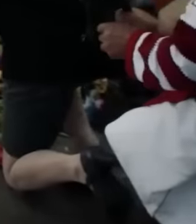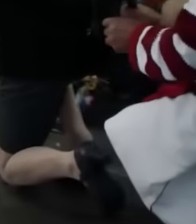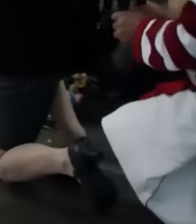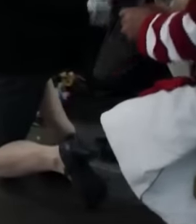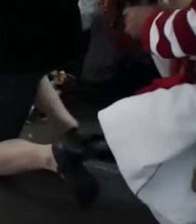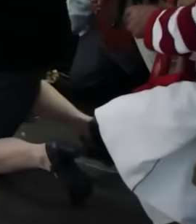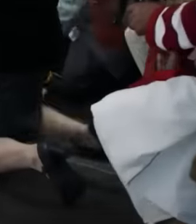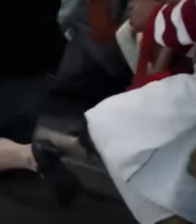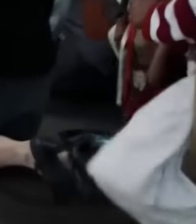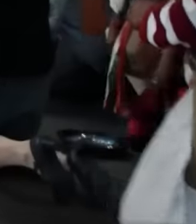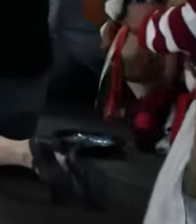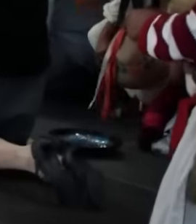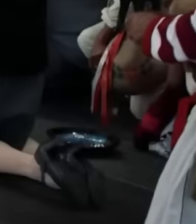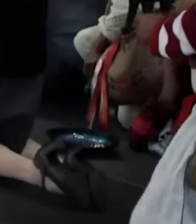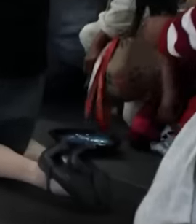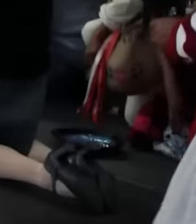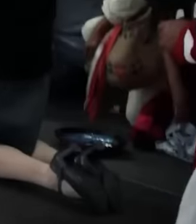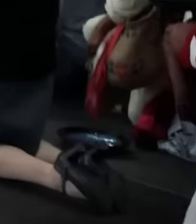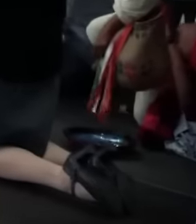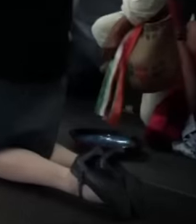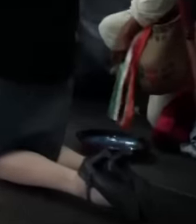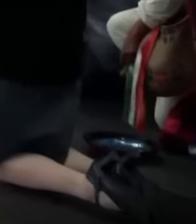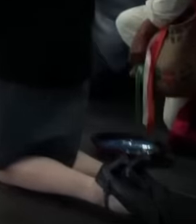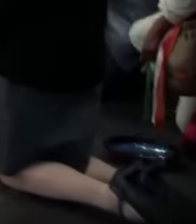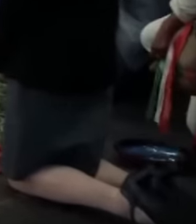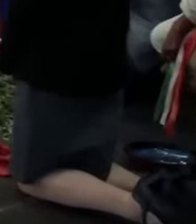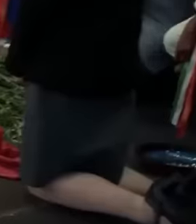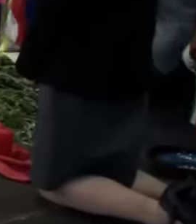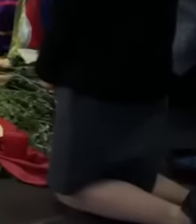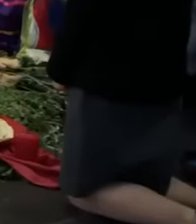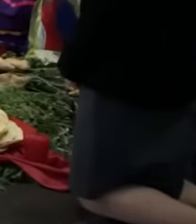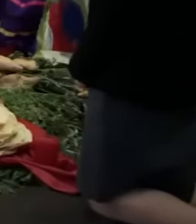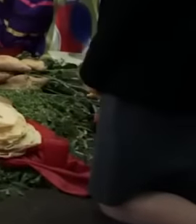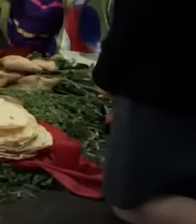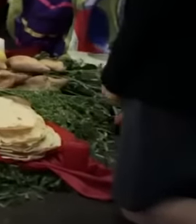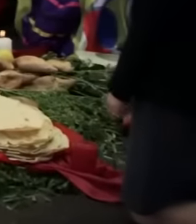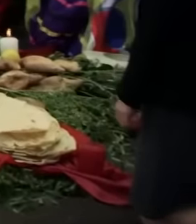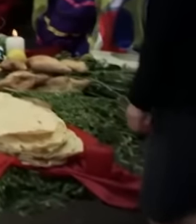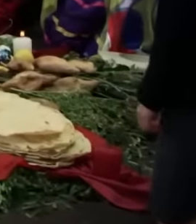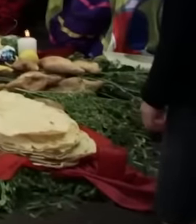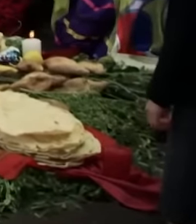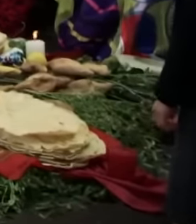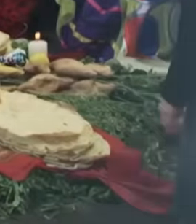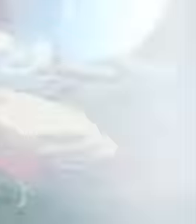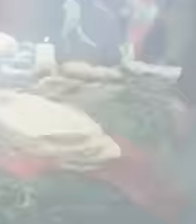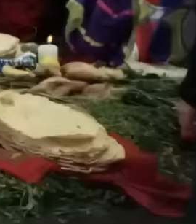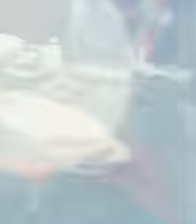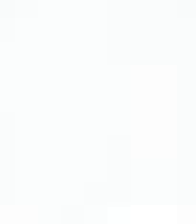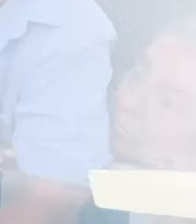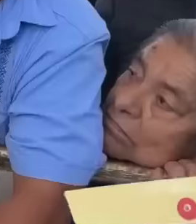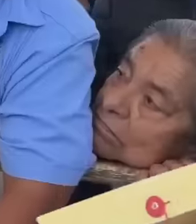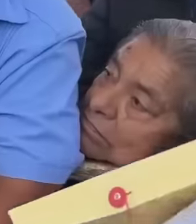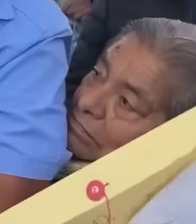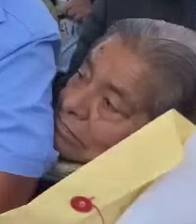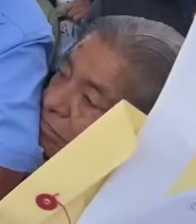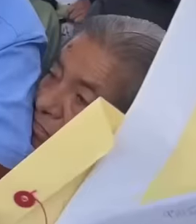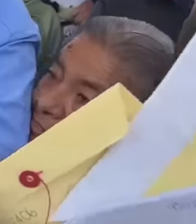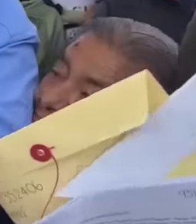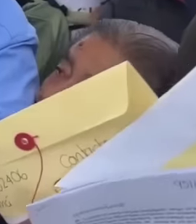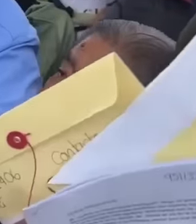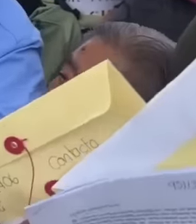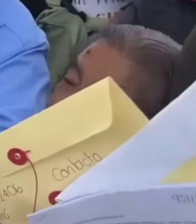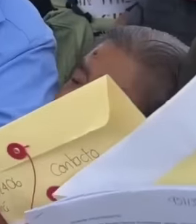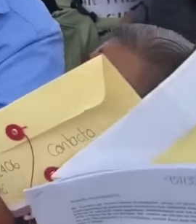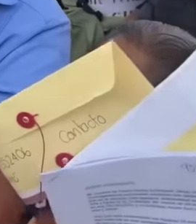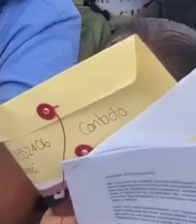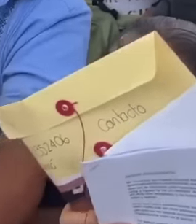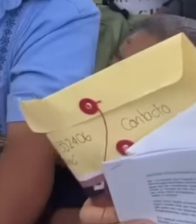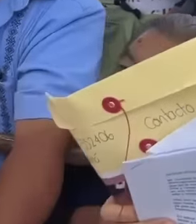and melancholy and many are saying goodbye to the best evaluated president in the world today at the